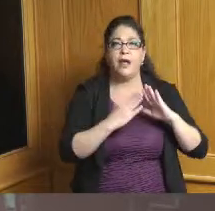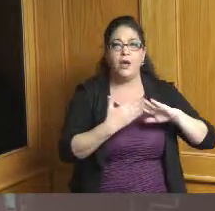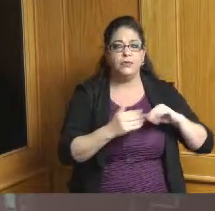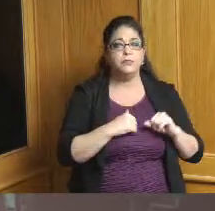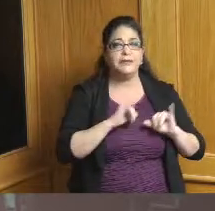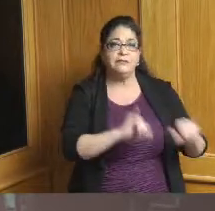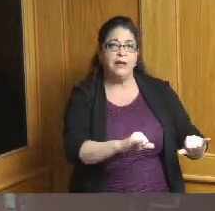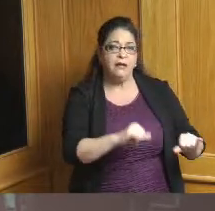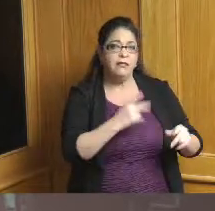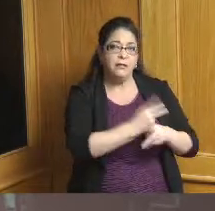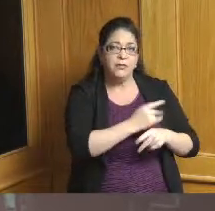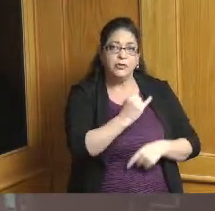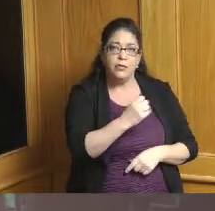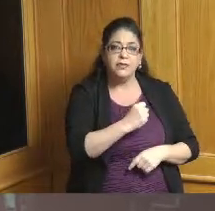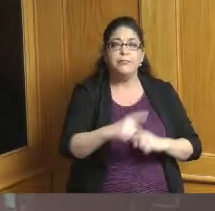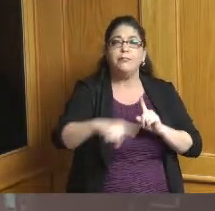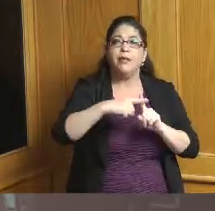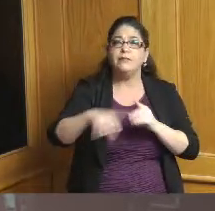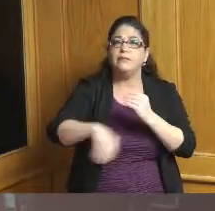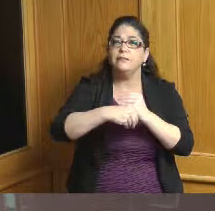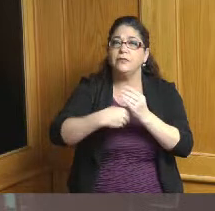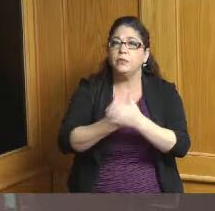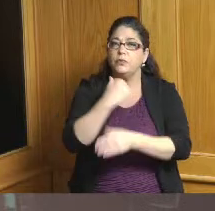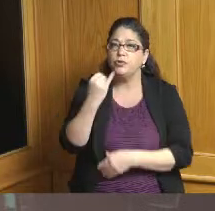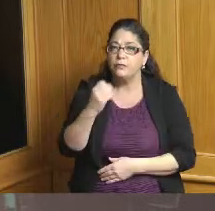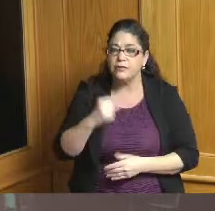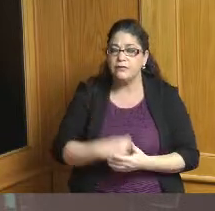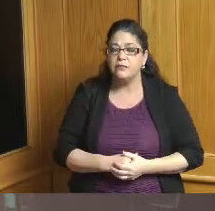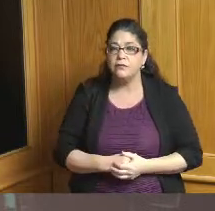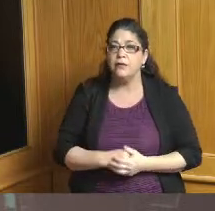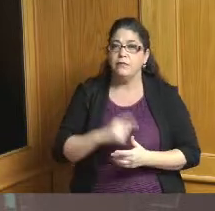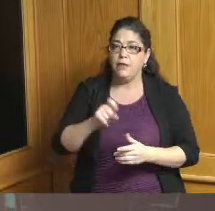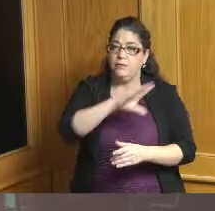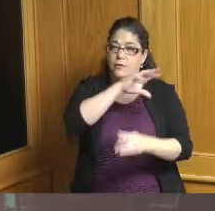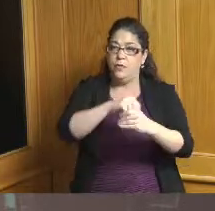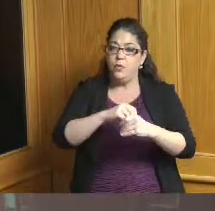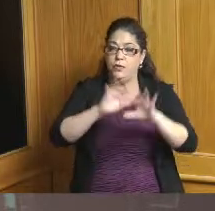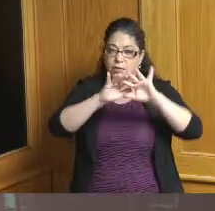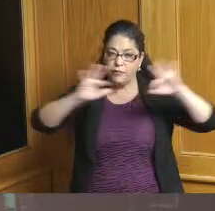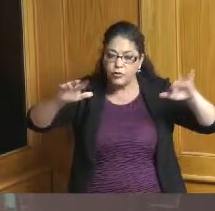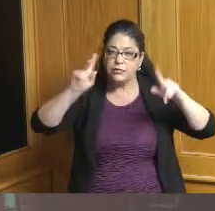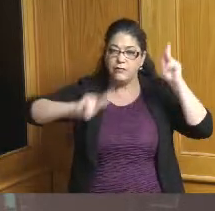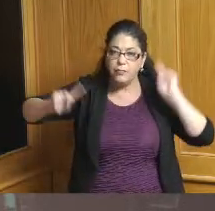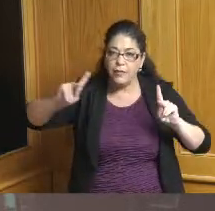on in Forest Park recently is improving the diversity and inclusion of our business community